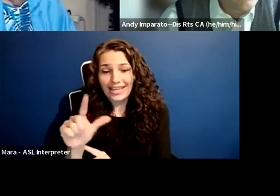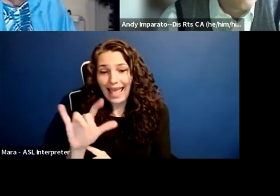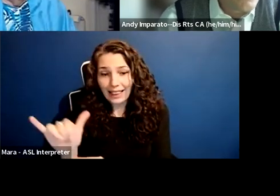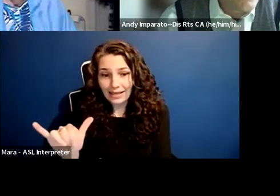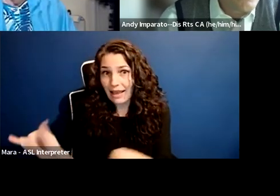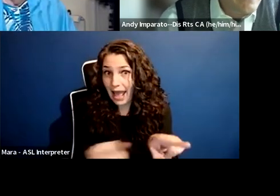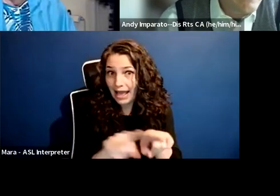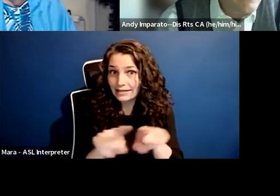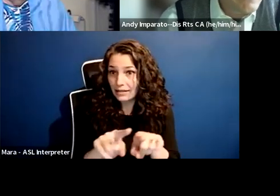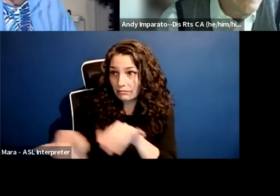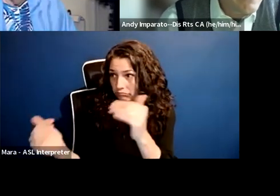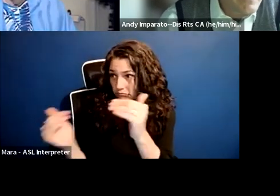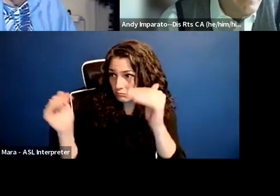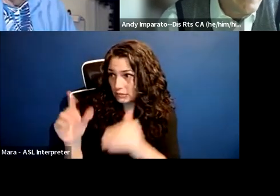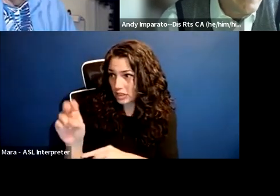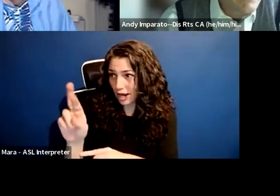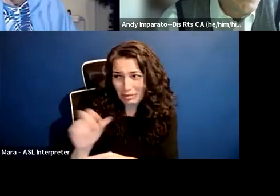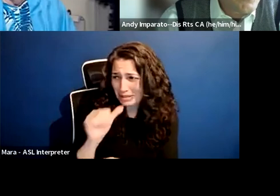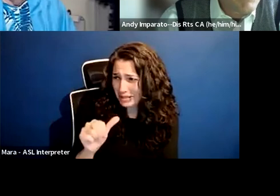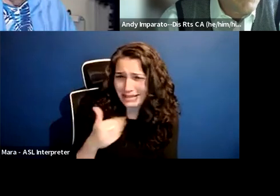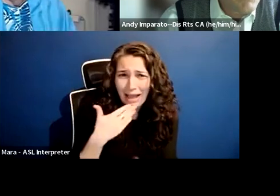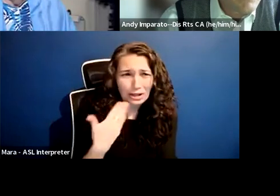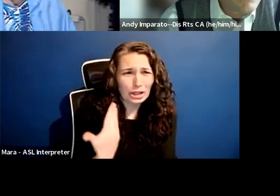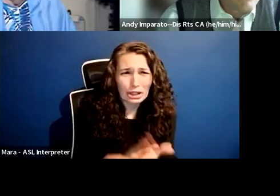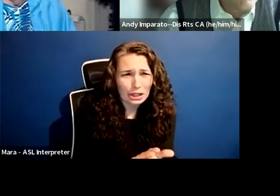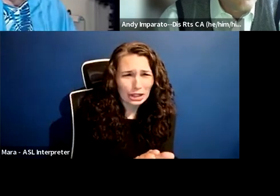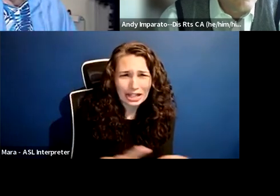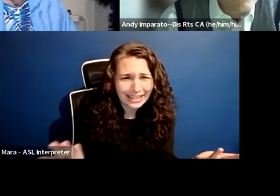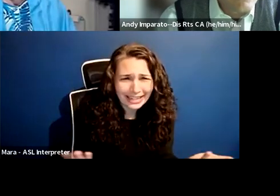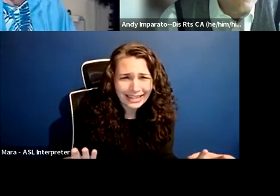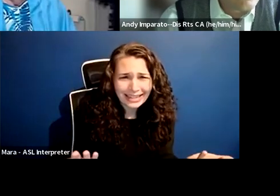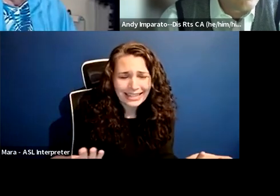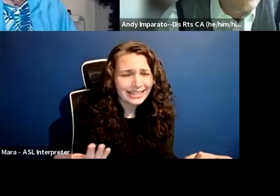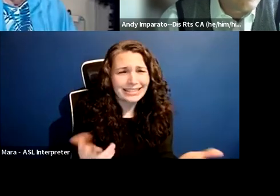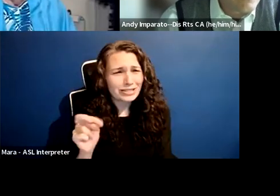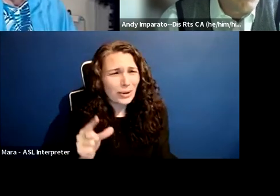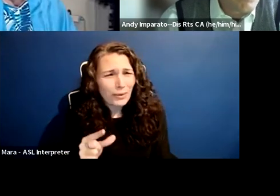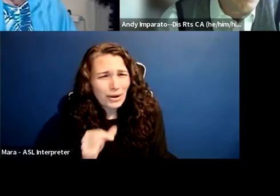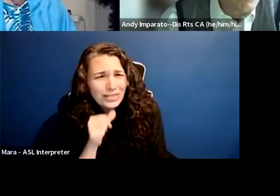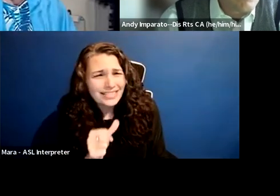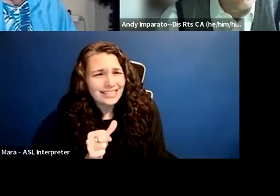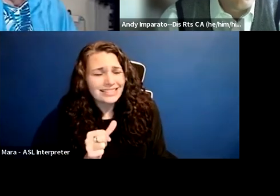There is no scientific justification for what you came up with, and you need to listen to these disabled people.